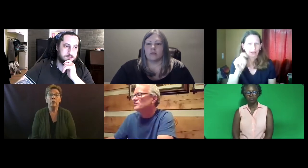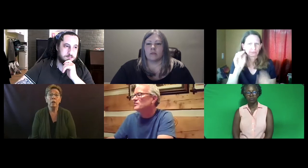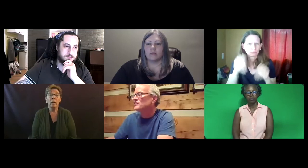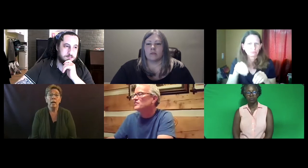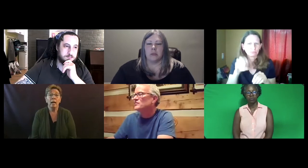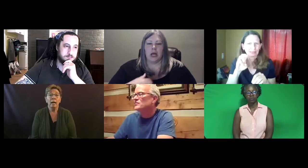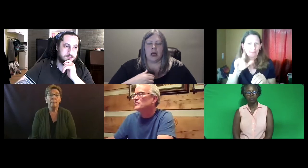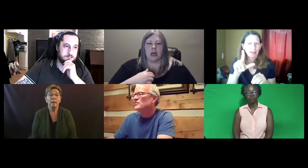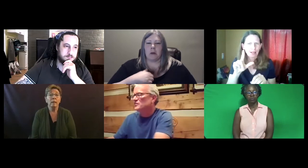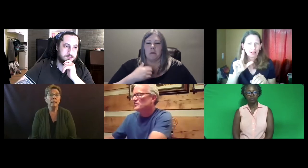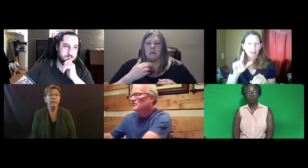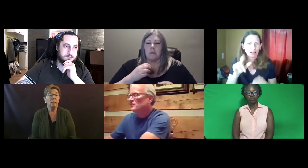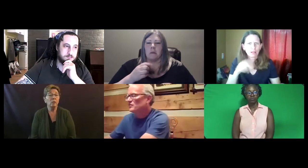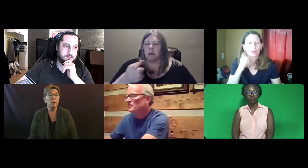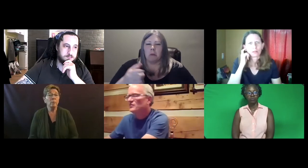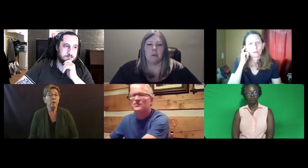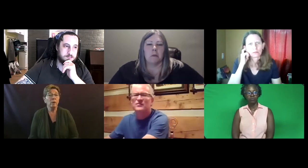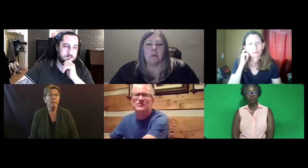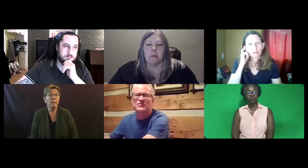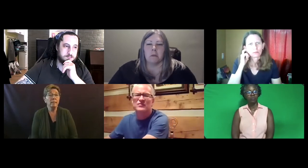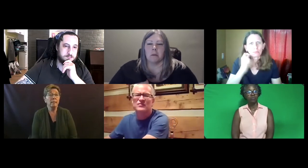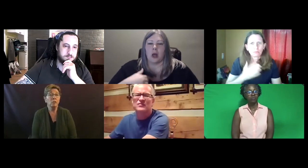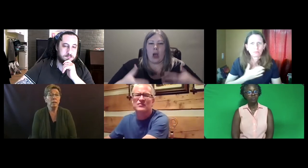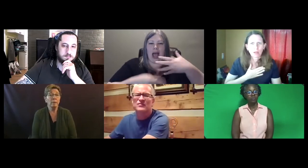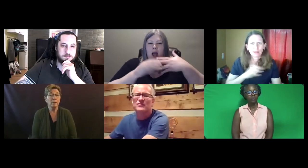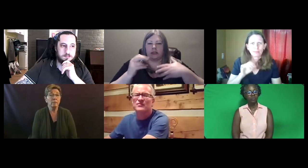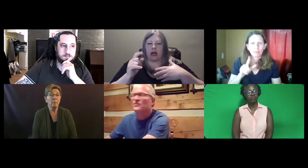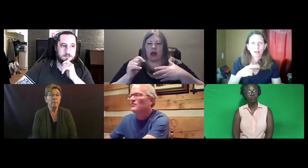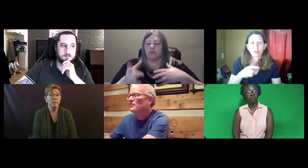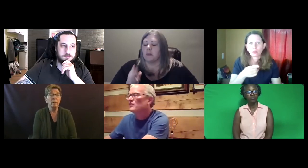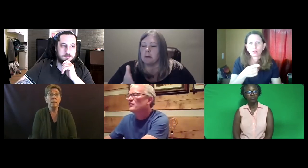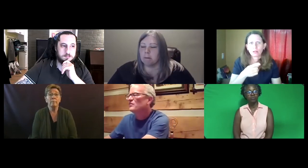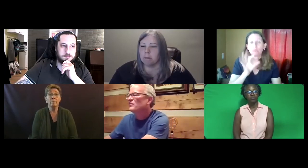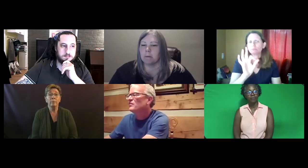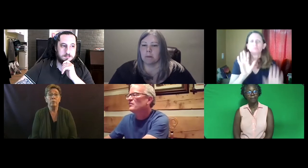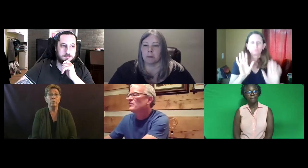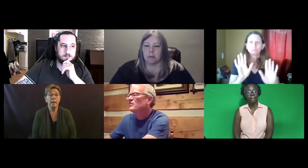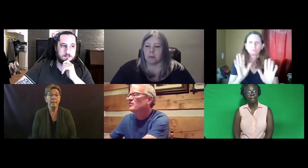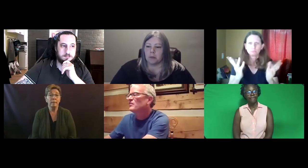Katie, do you want to put our e-mails in the chat box for people? You can put my e-mail in there.